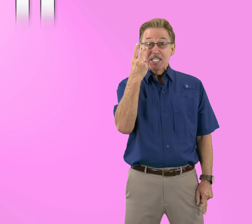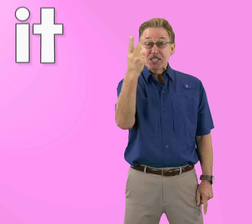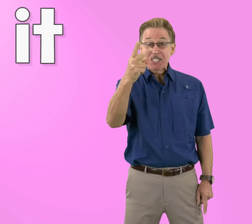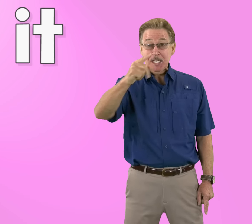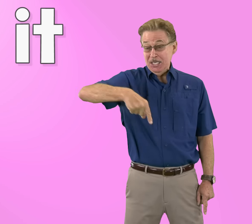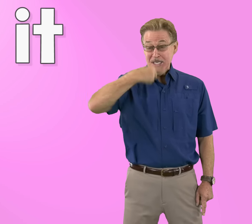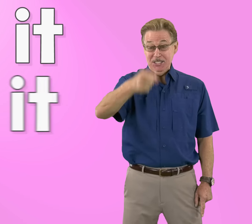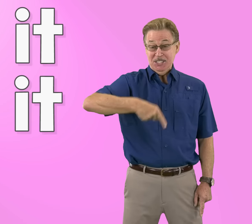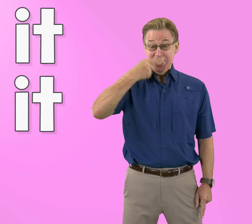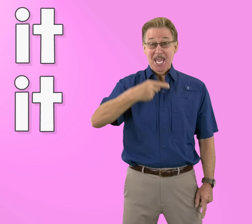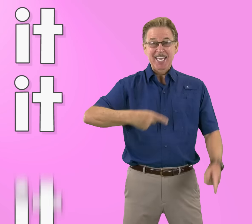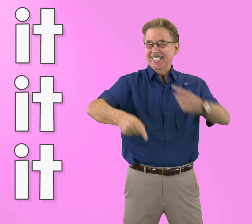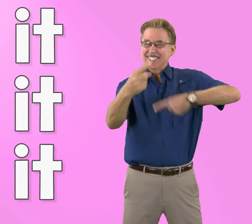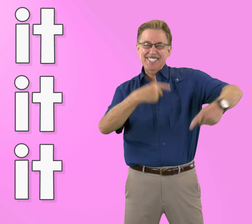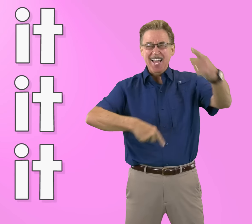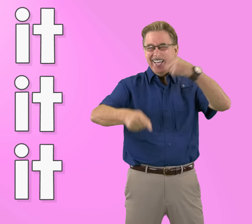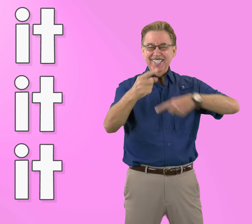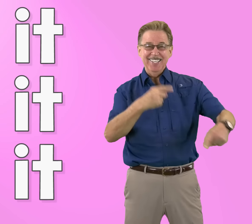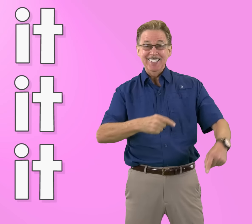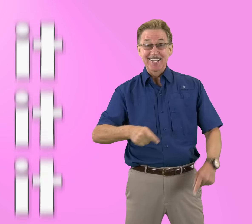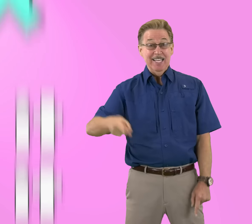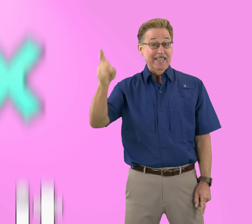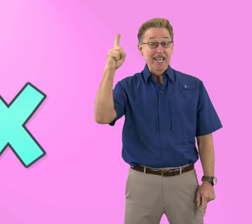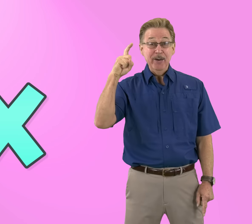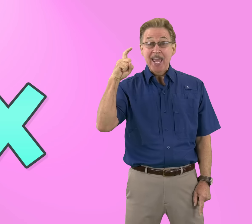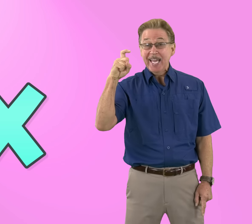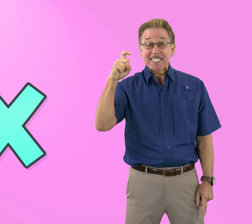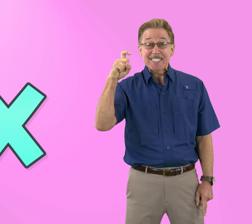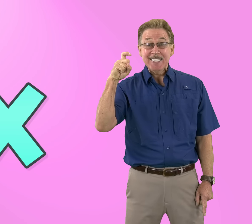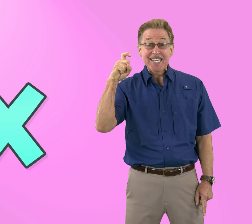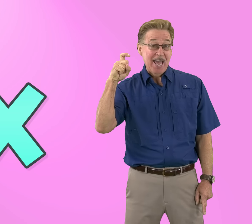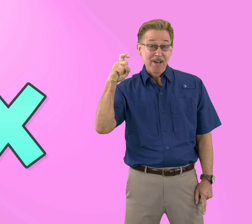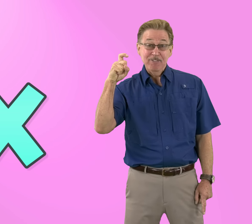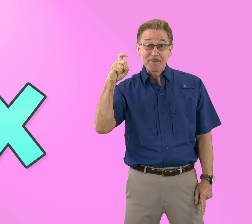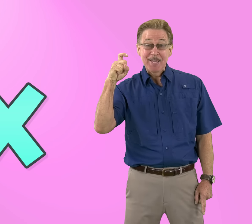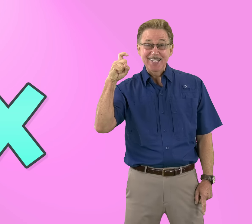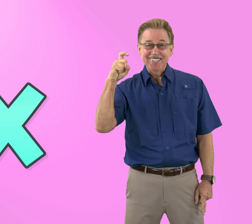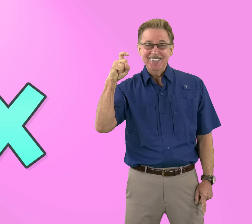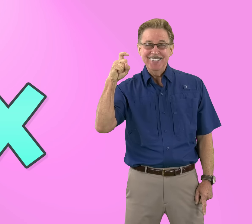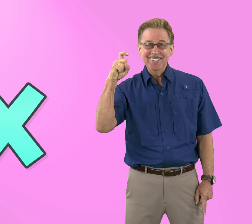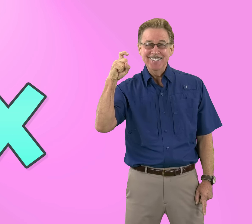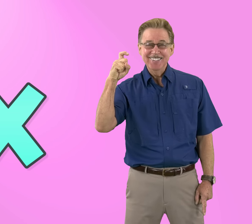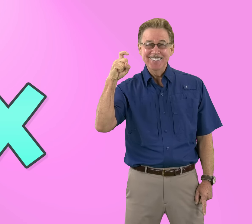See it, Say it Sign it Letter X x in the alphabet